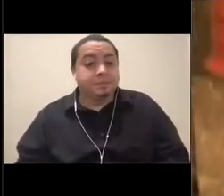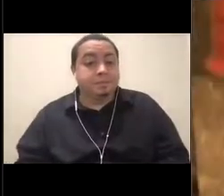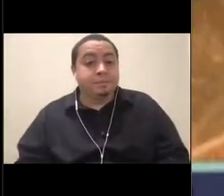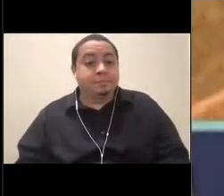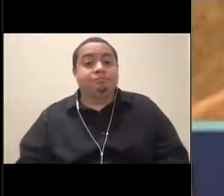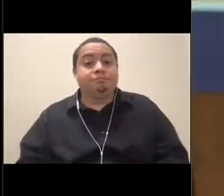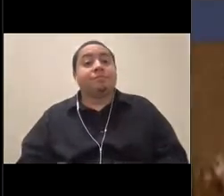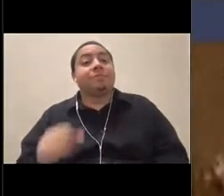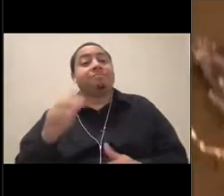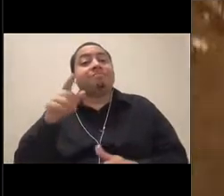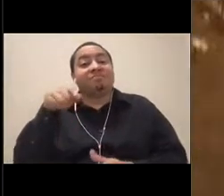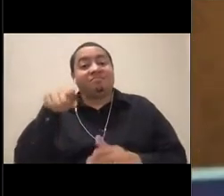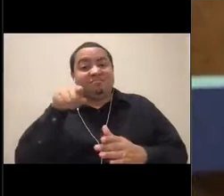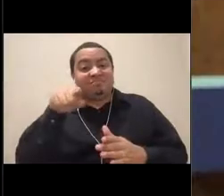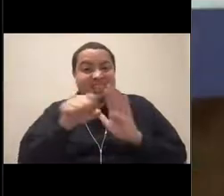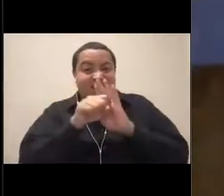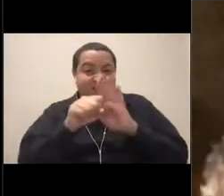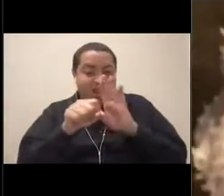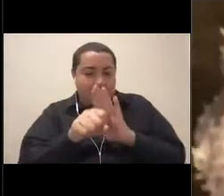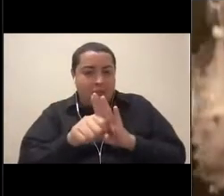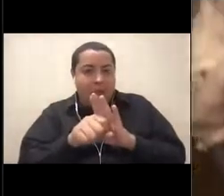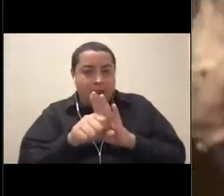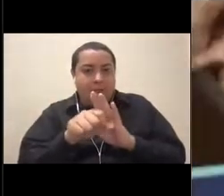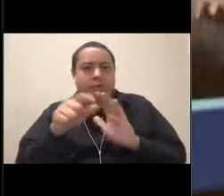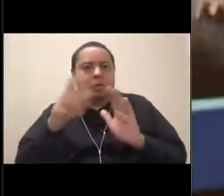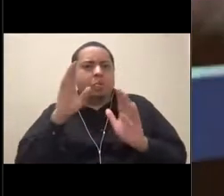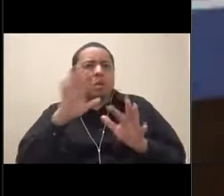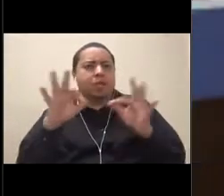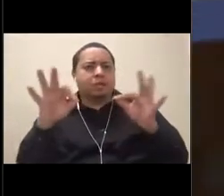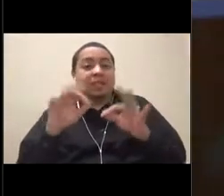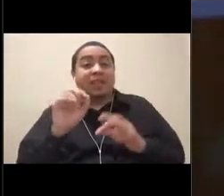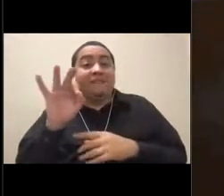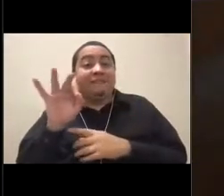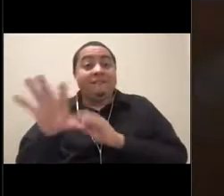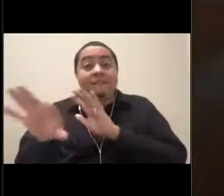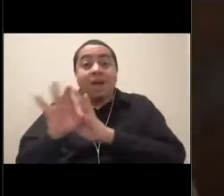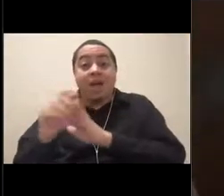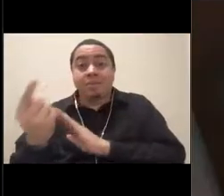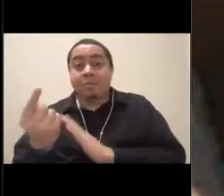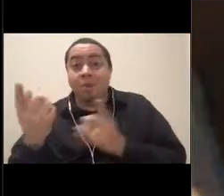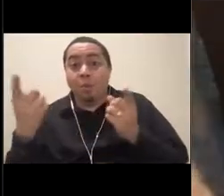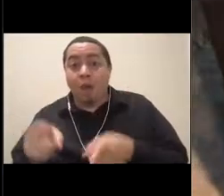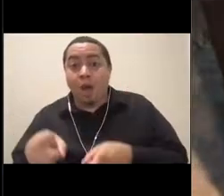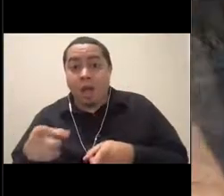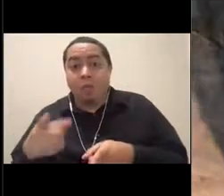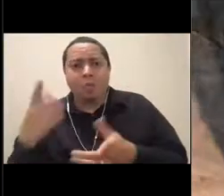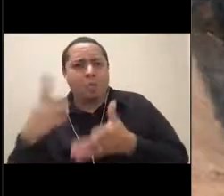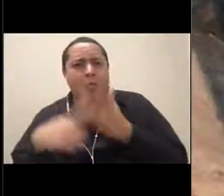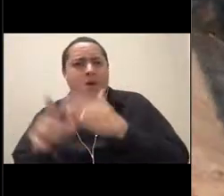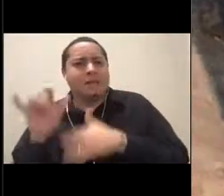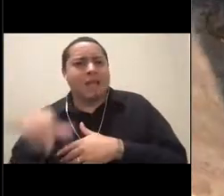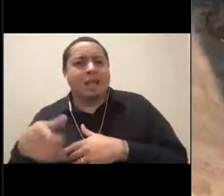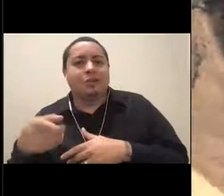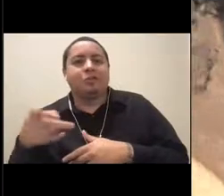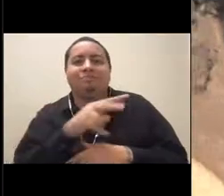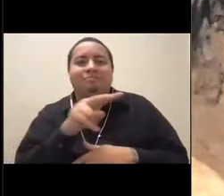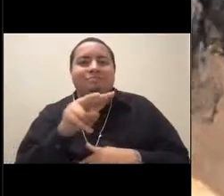to help you figure out what it is you found. And it looks like what we just found was a yellow sponge. Here's a deep sea sponge,